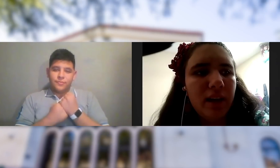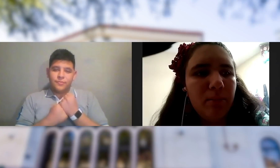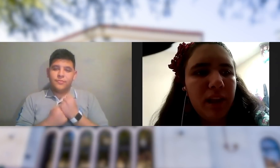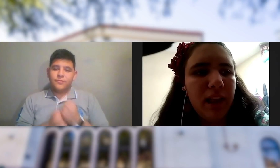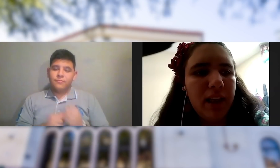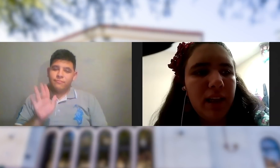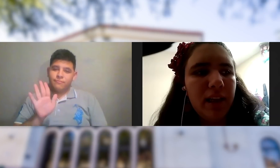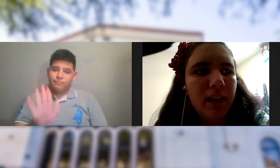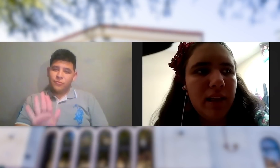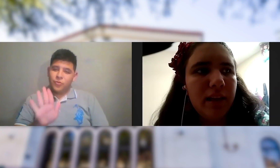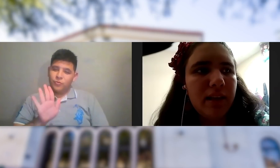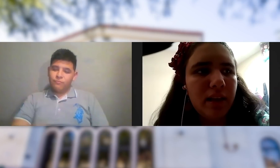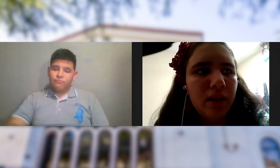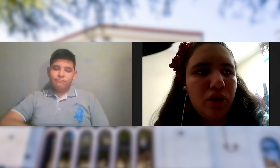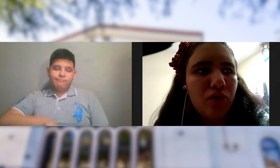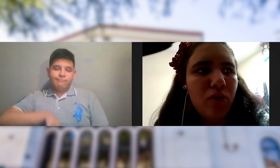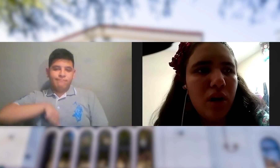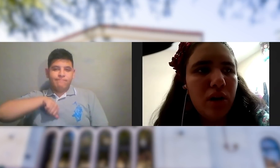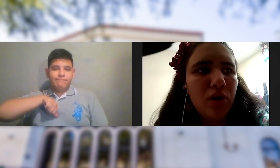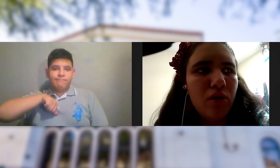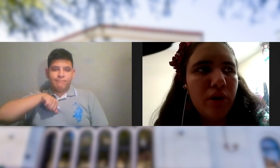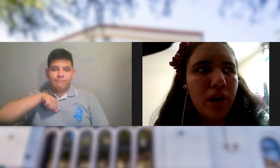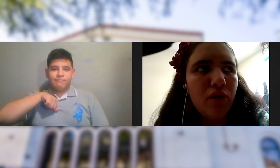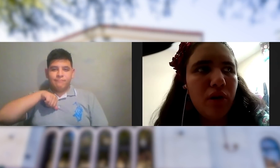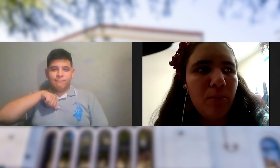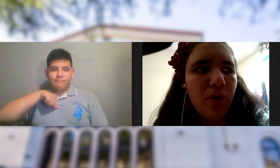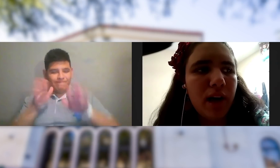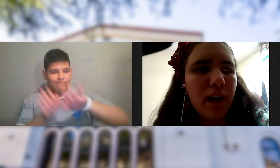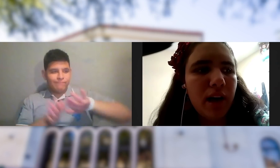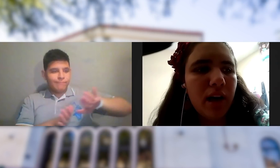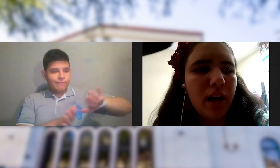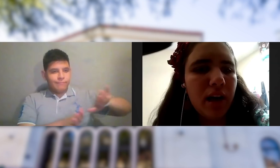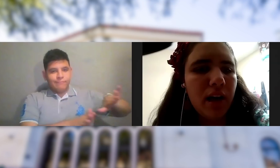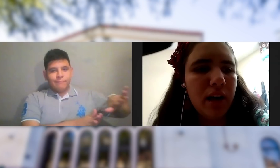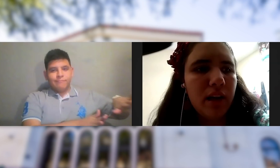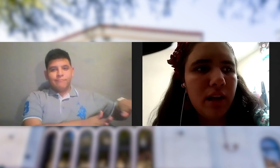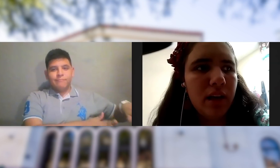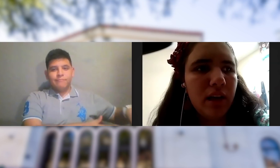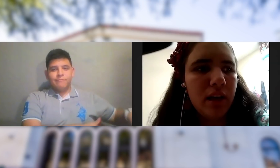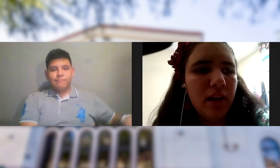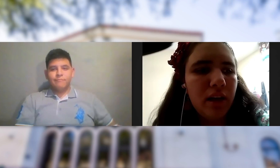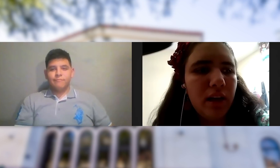PLEASE SWALLOW YOUR PRIDE